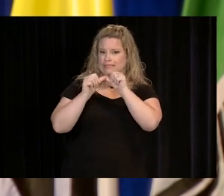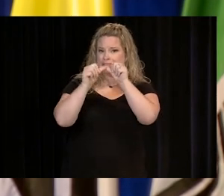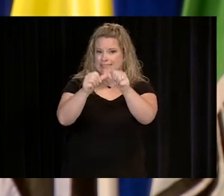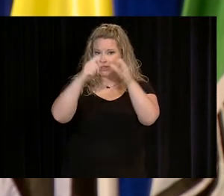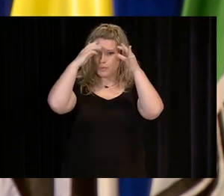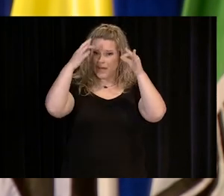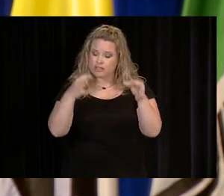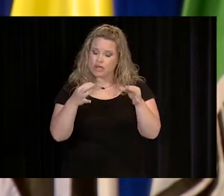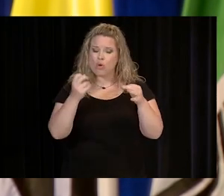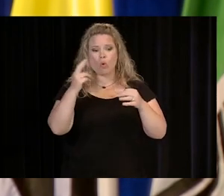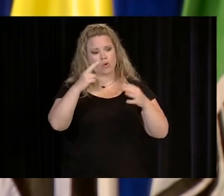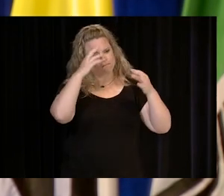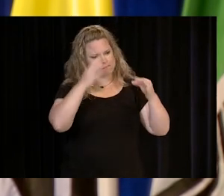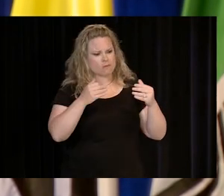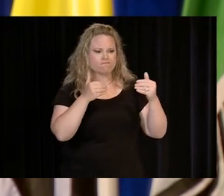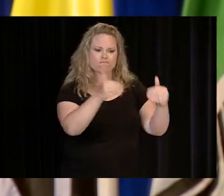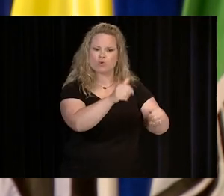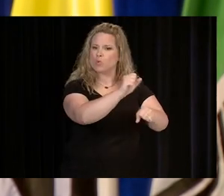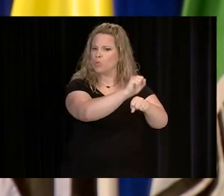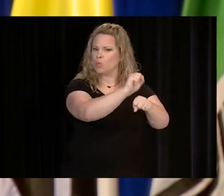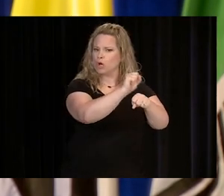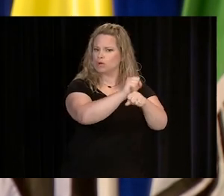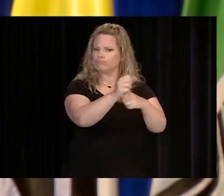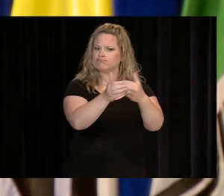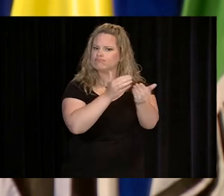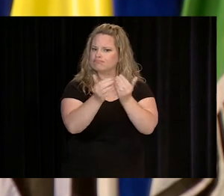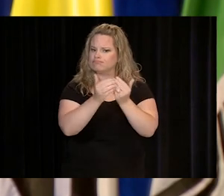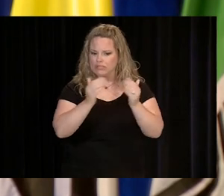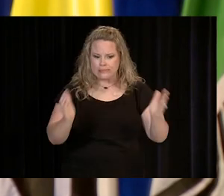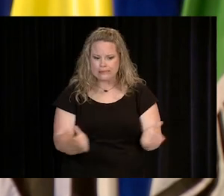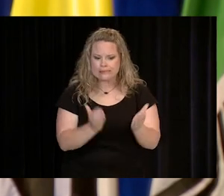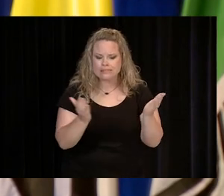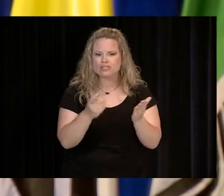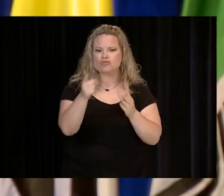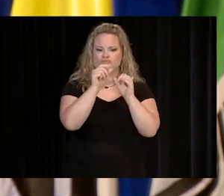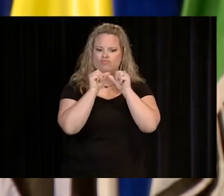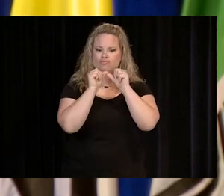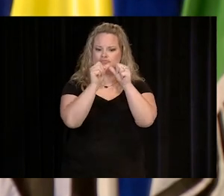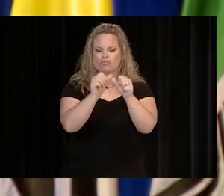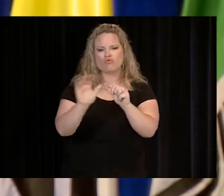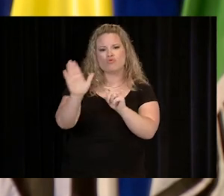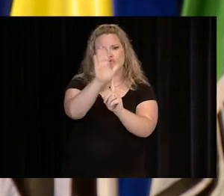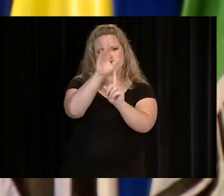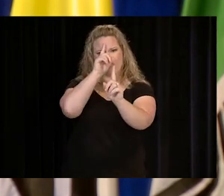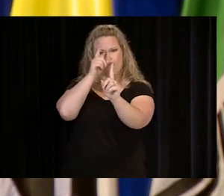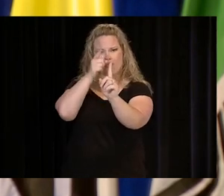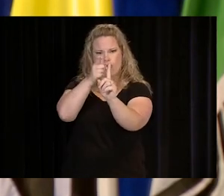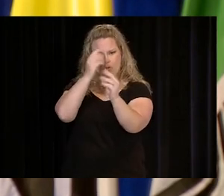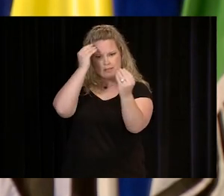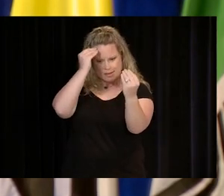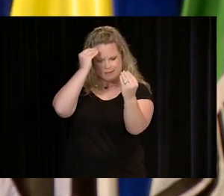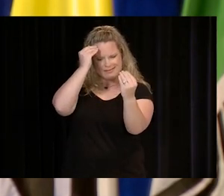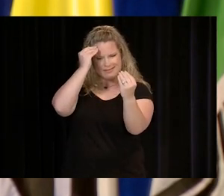AND WHETHER YOU CONTINUE YOUR EDUCATION OR JOIN THE WORKFORCE, I URGE YOU TO STAY FOCUSED ON YOUR GOALS.